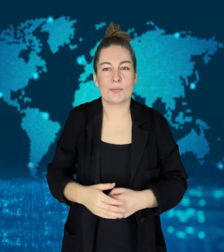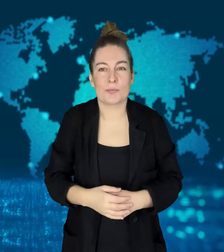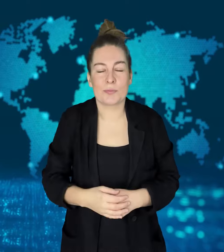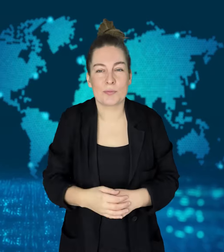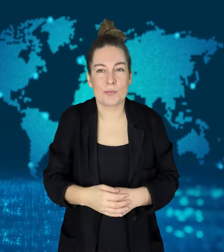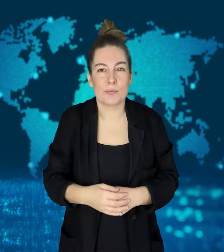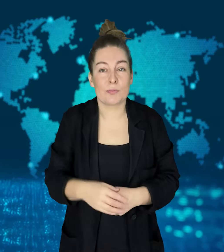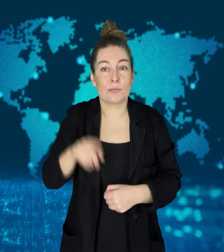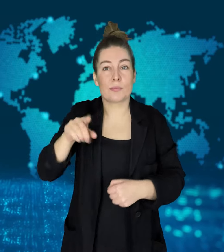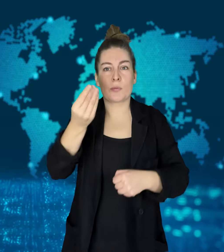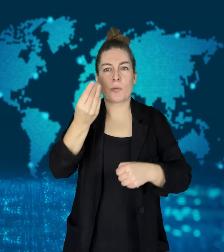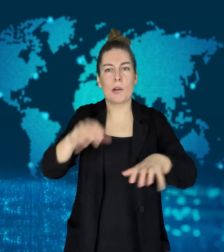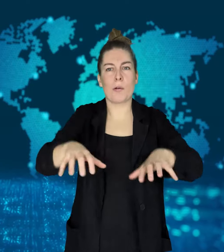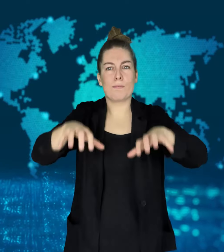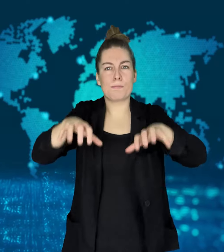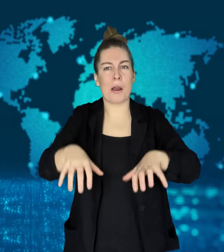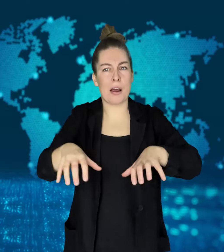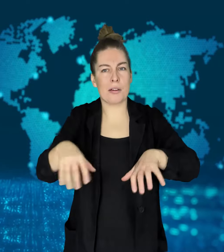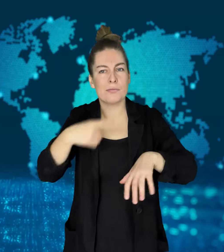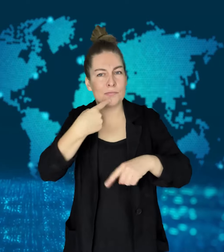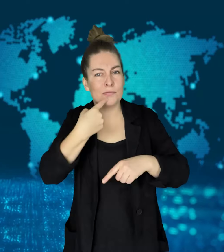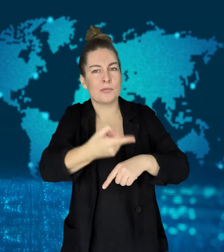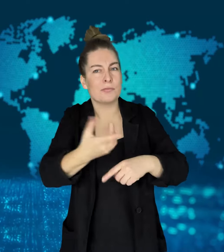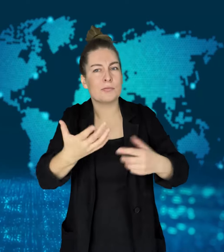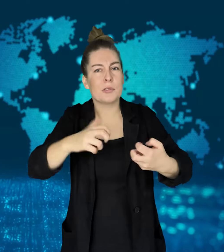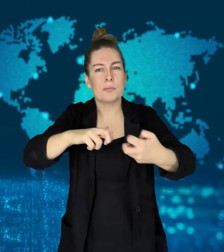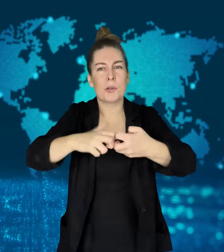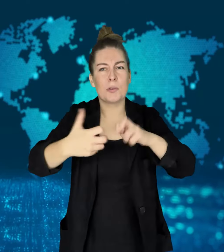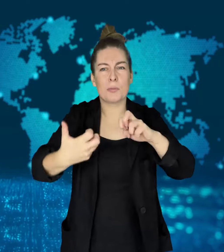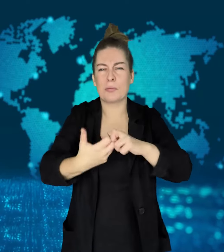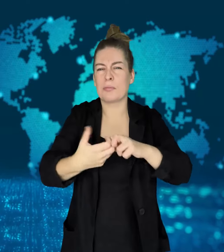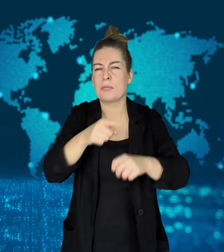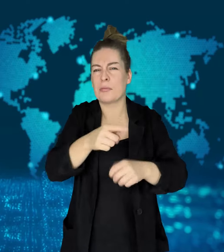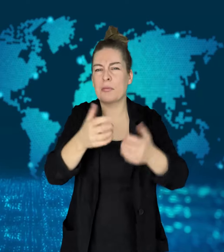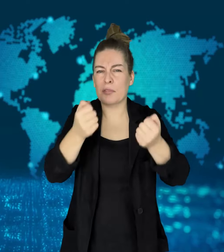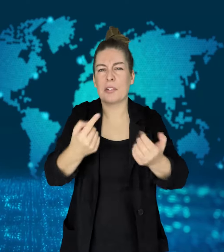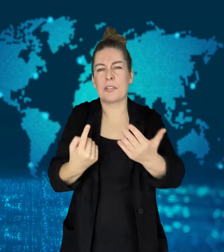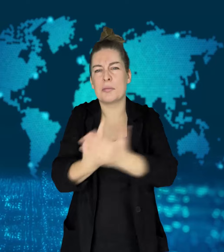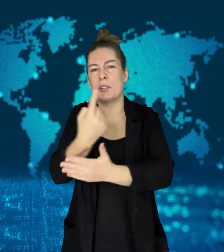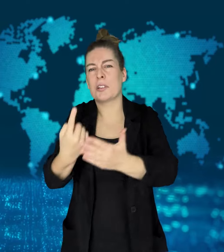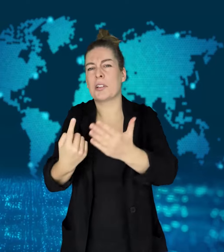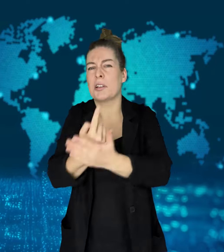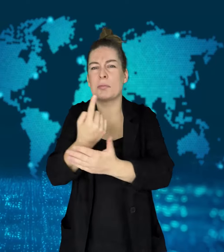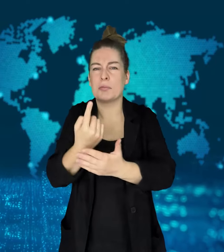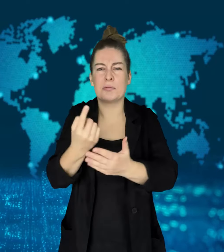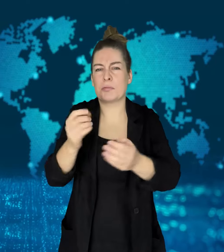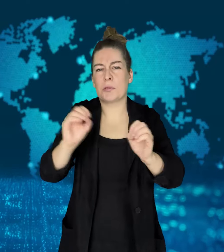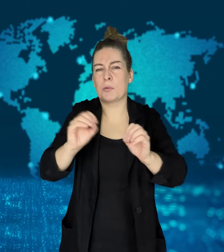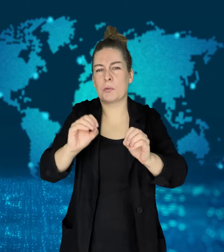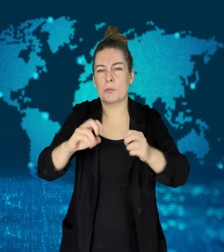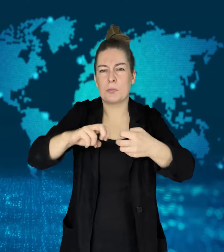and swapped them with fresh bills for the ones they were able to piece together.